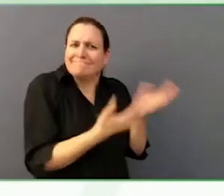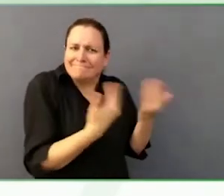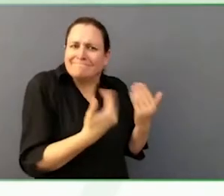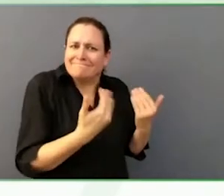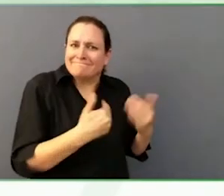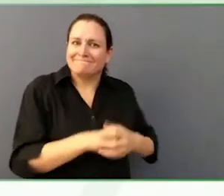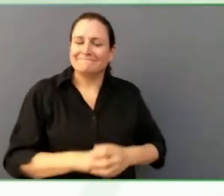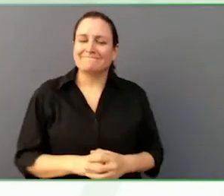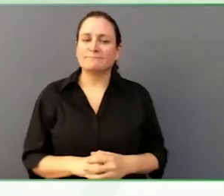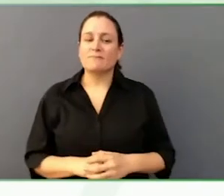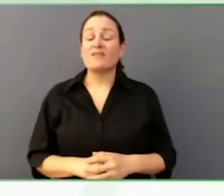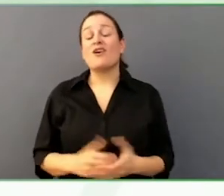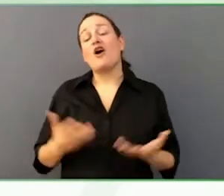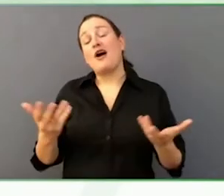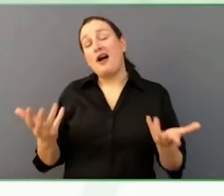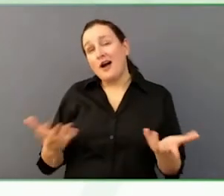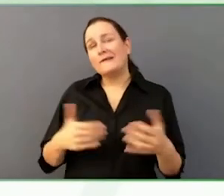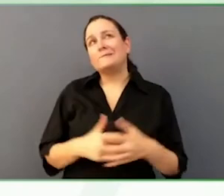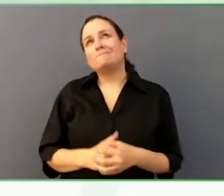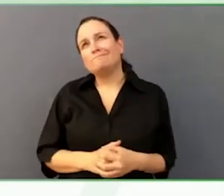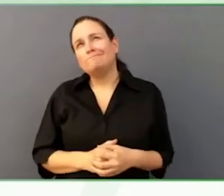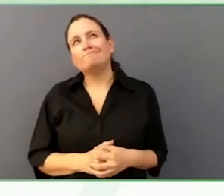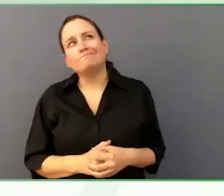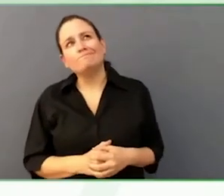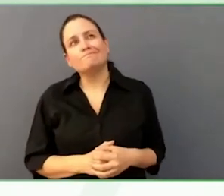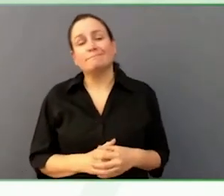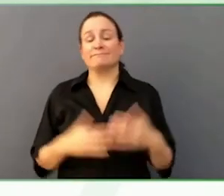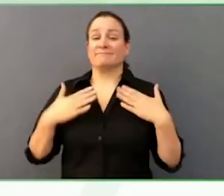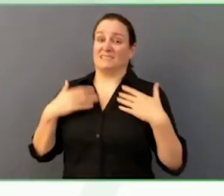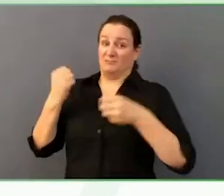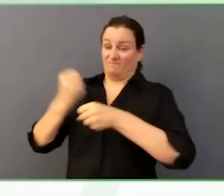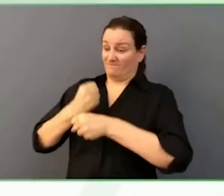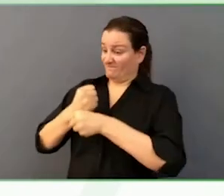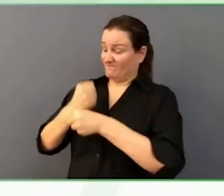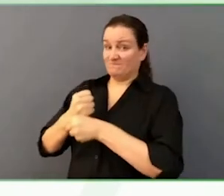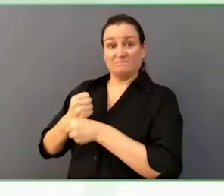a little bit about is our person centred planning process, Laura.